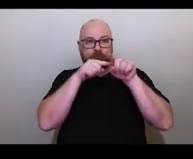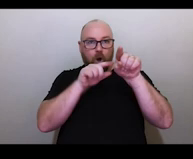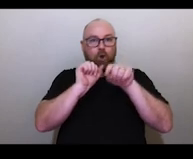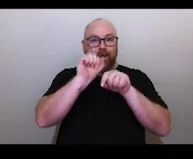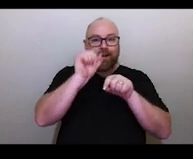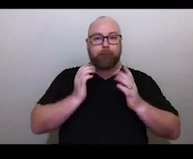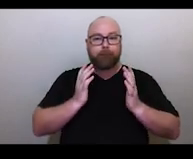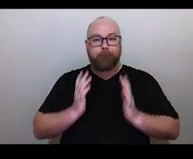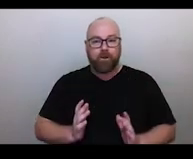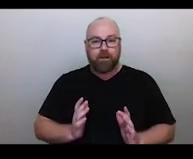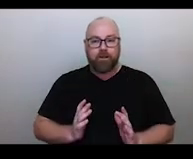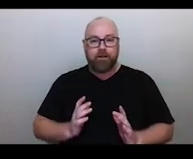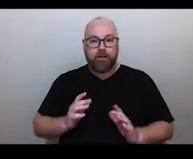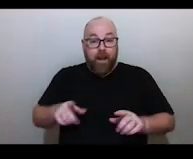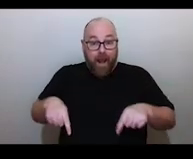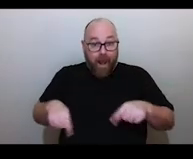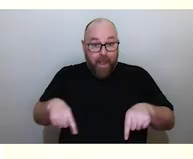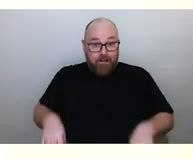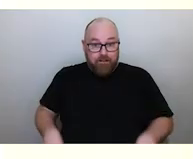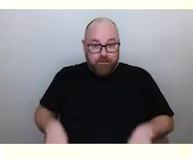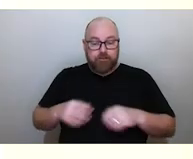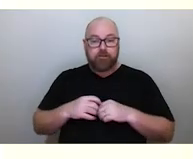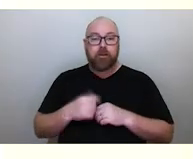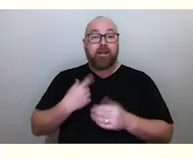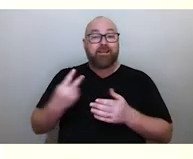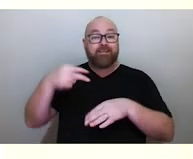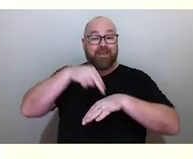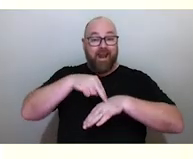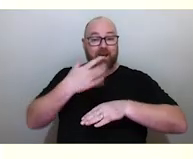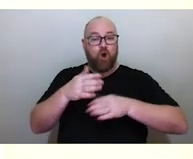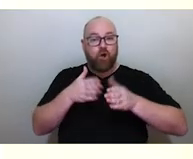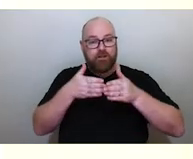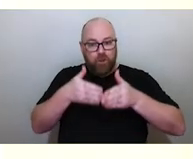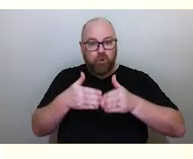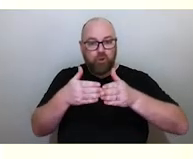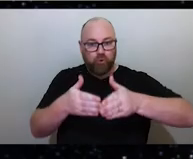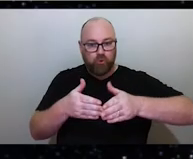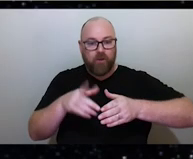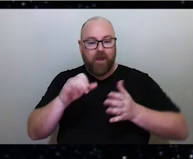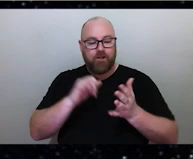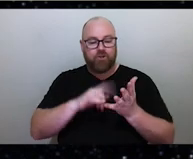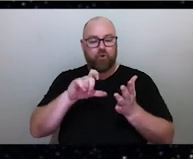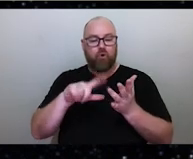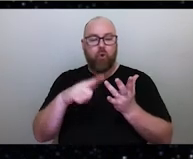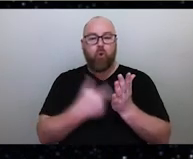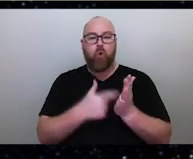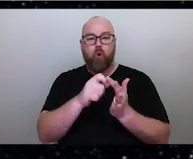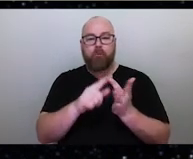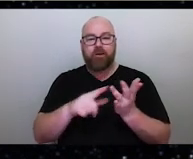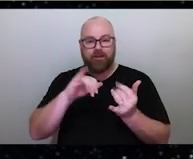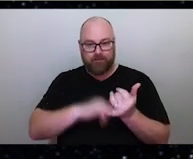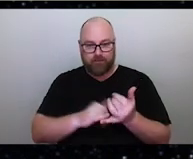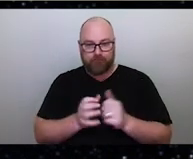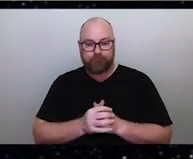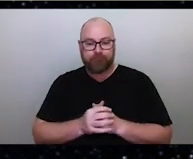and he's standing on his canoe, which is traced up by the Western constellation of Scorpius (Kareg), his first mate,